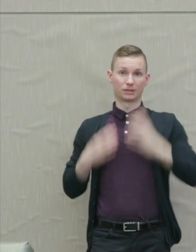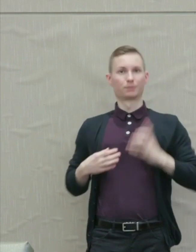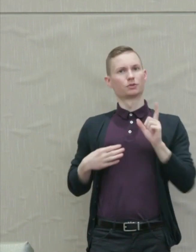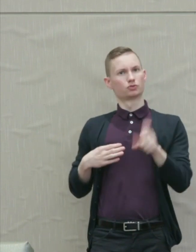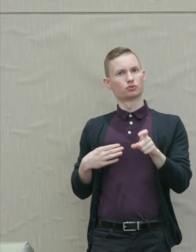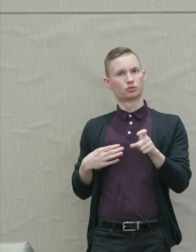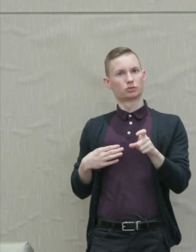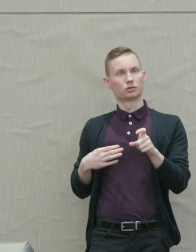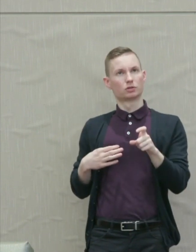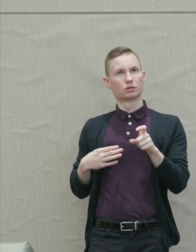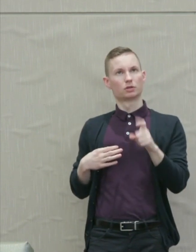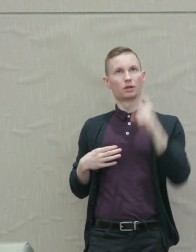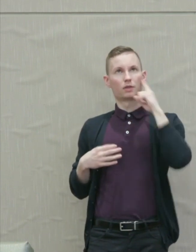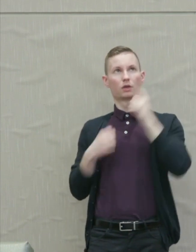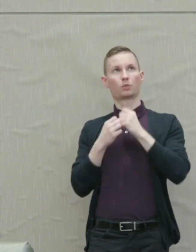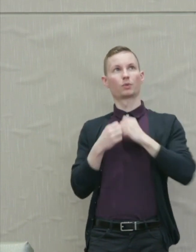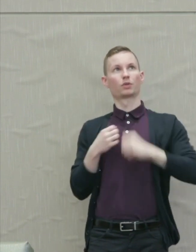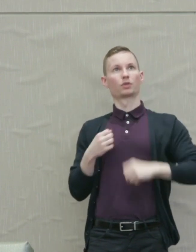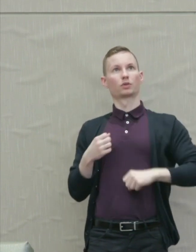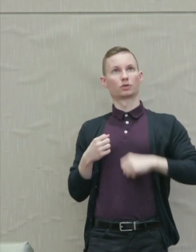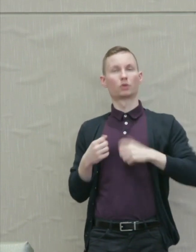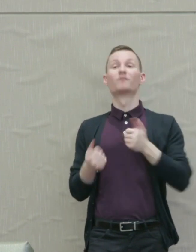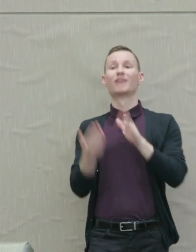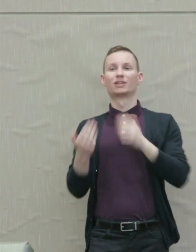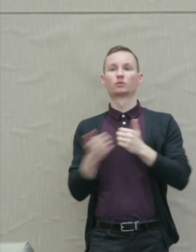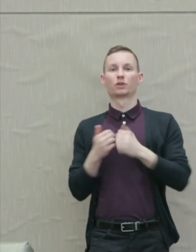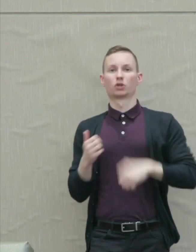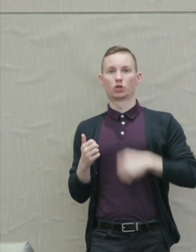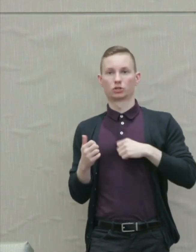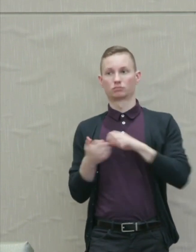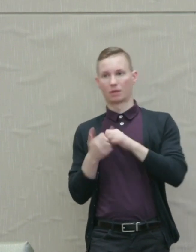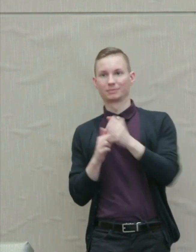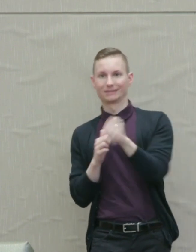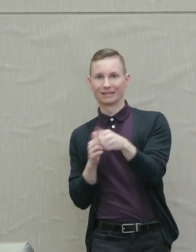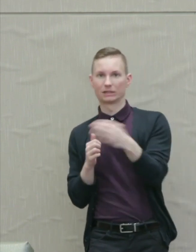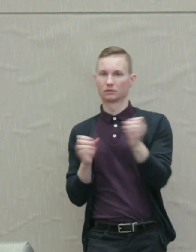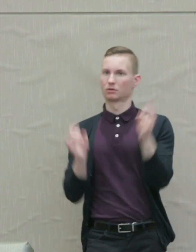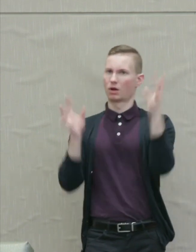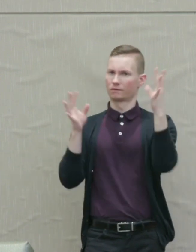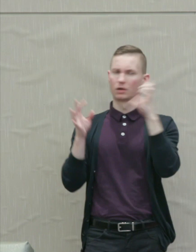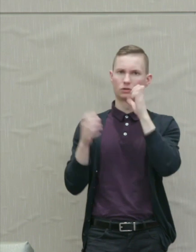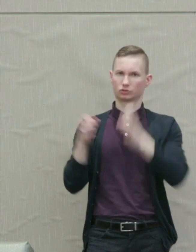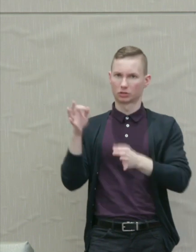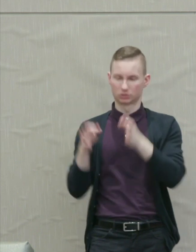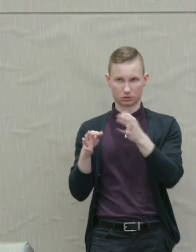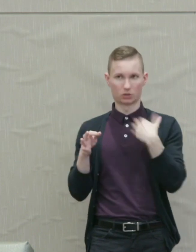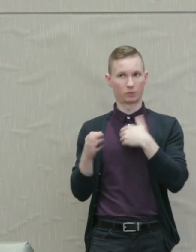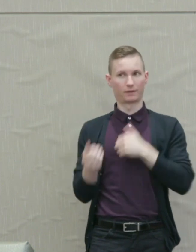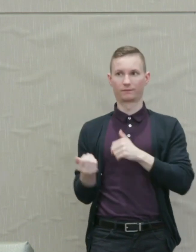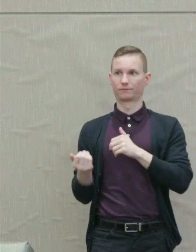courage the problems and, yes, the outrageous injustices that we encounter in political